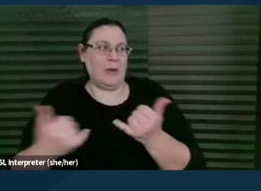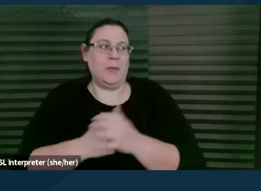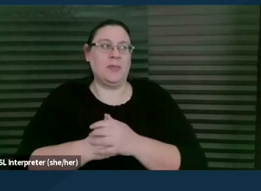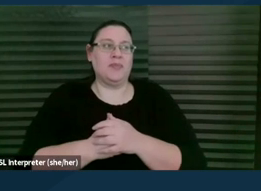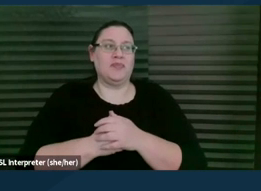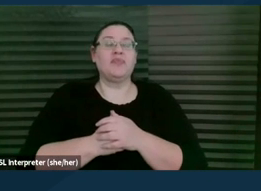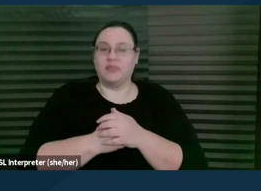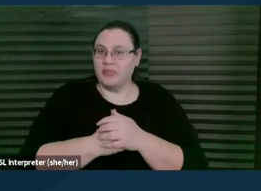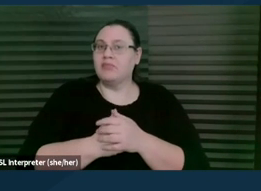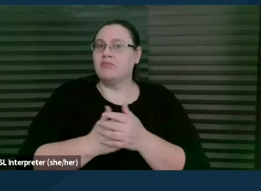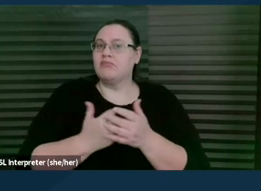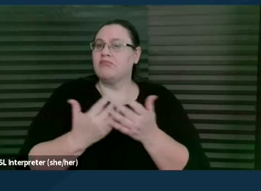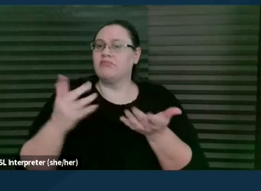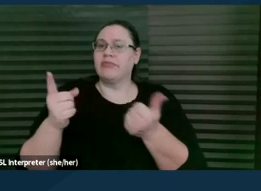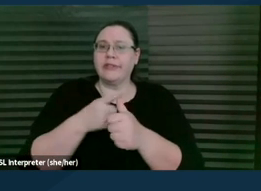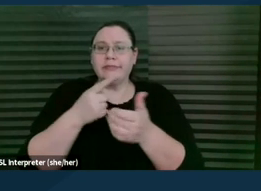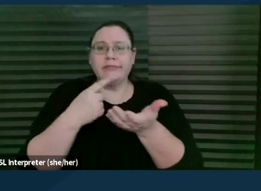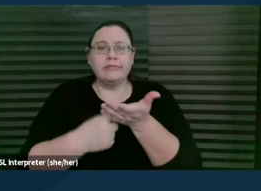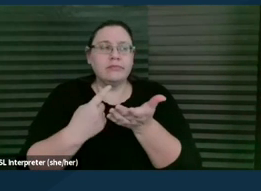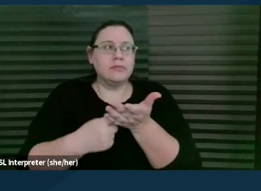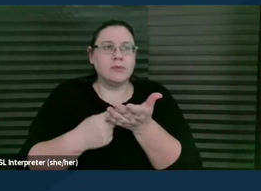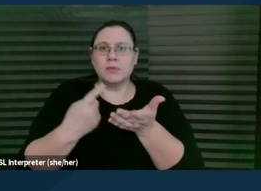talking about what the repercussions are.